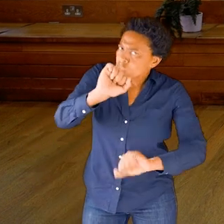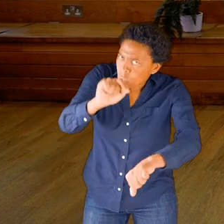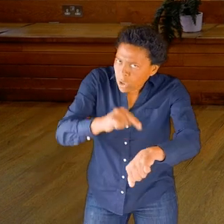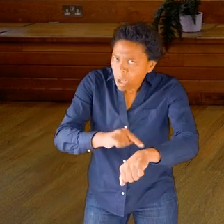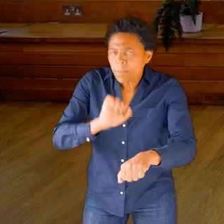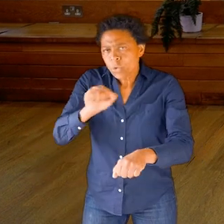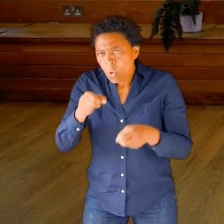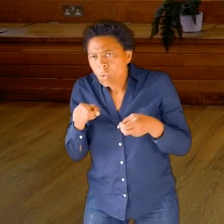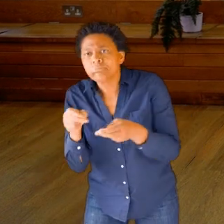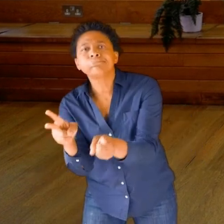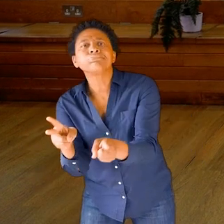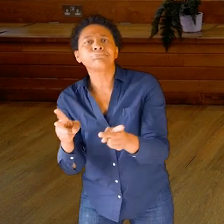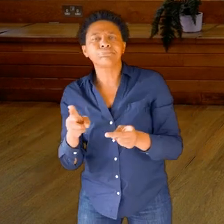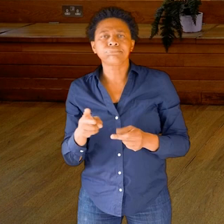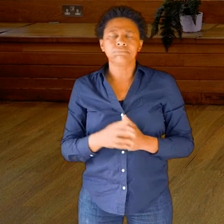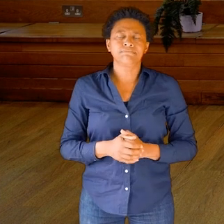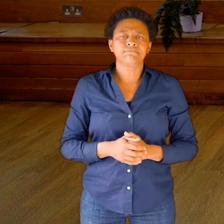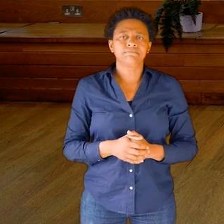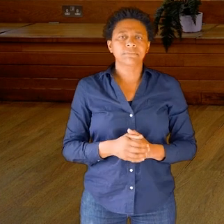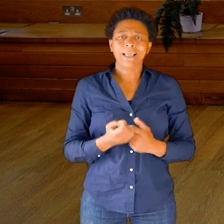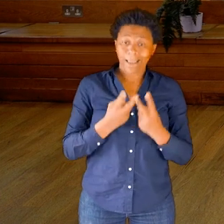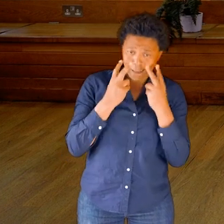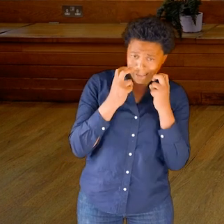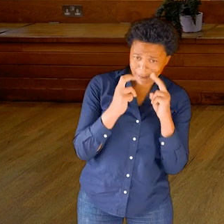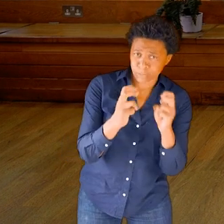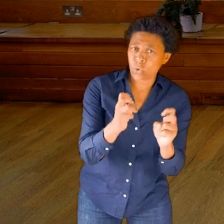Go at your own pace. Explore in a way that feels good for you.